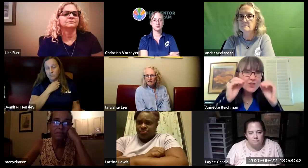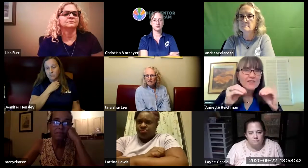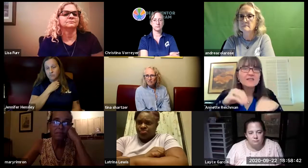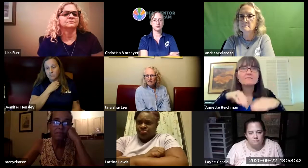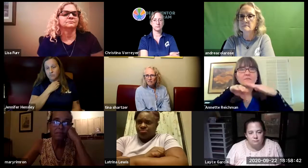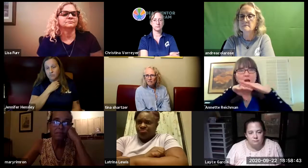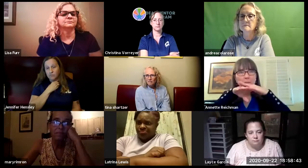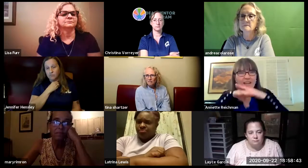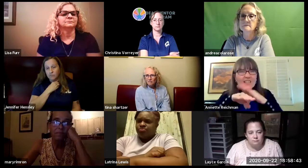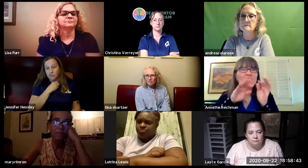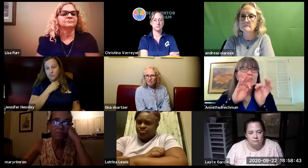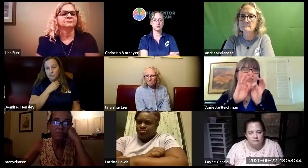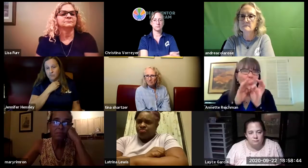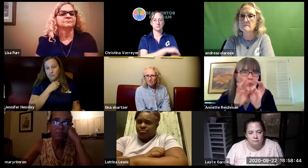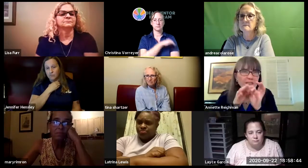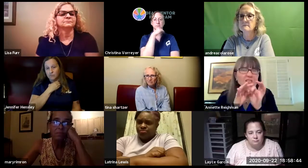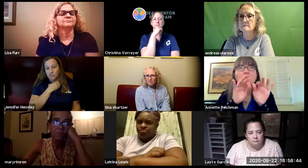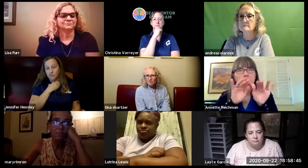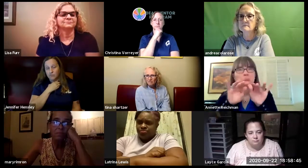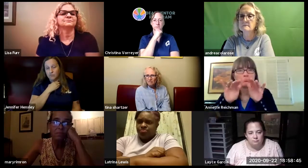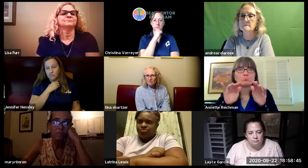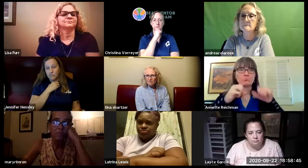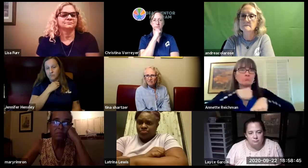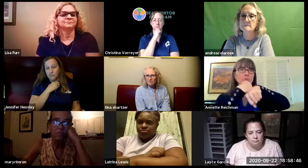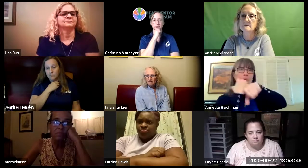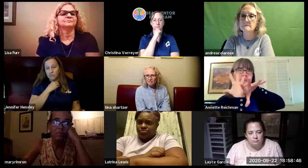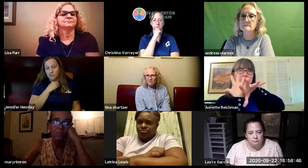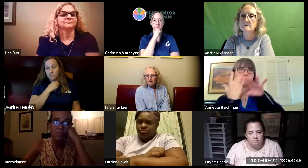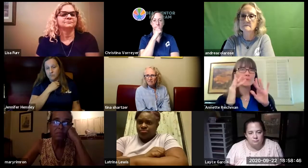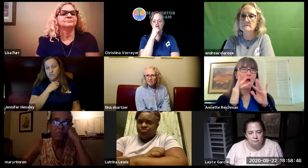most of our support our special